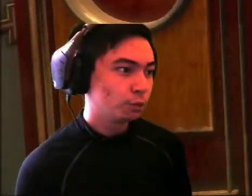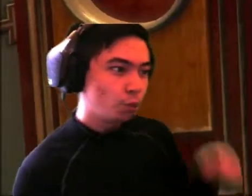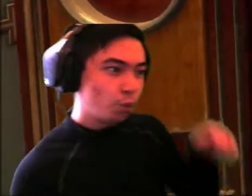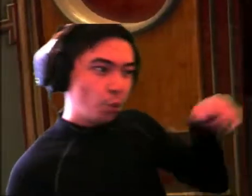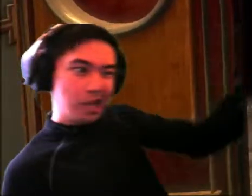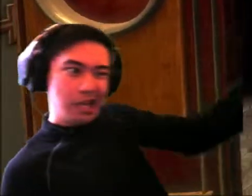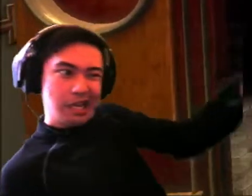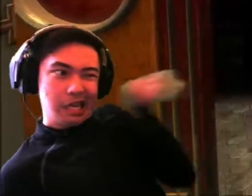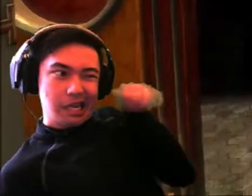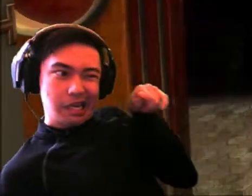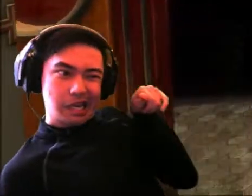Ring!